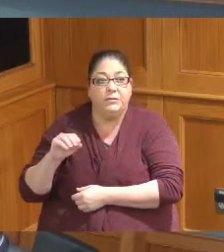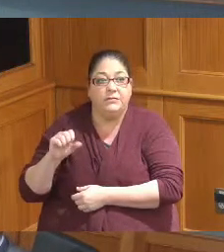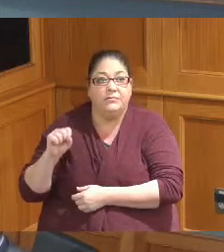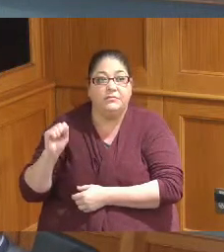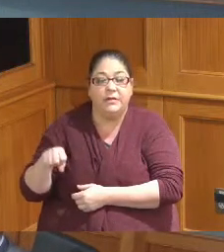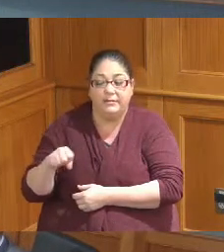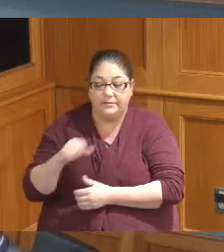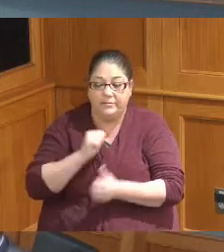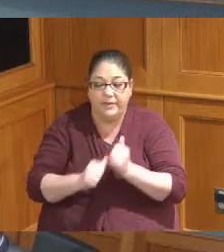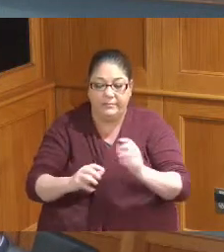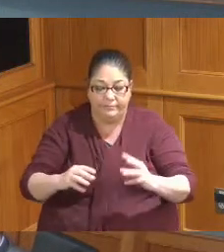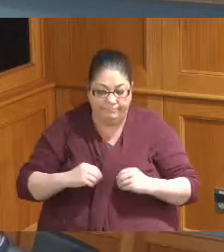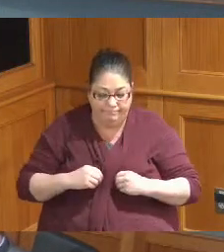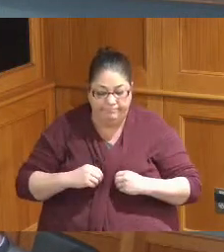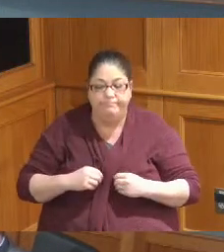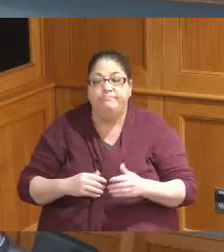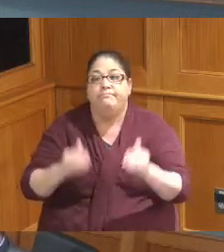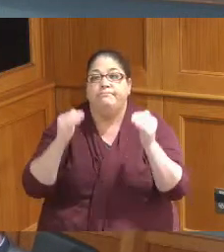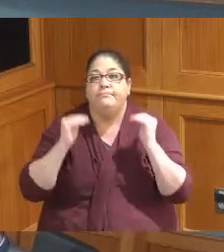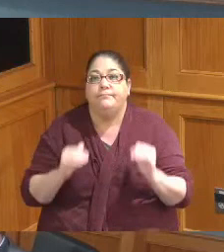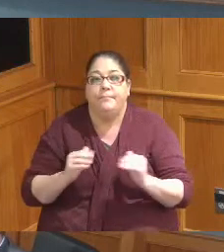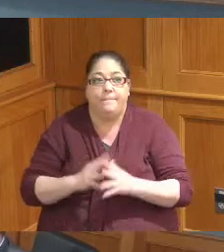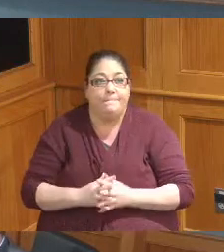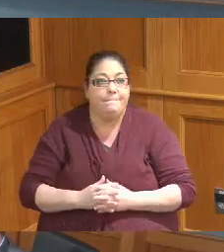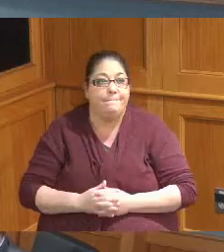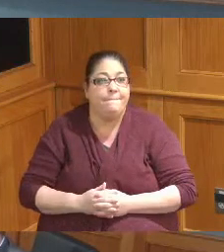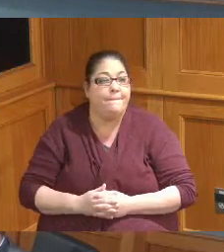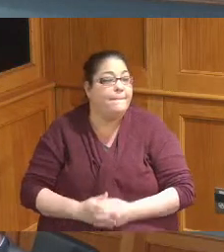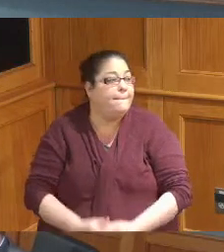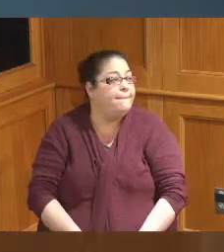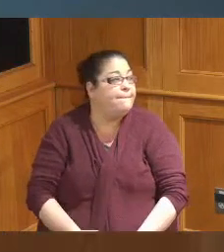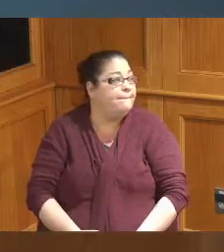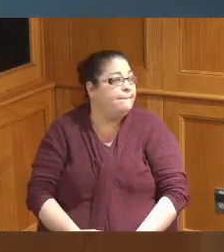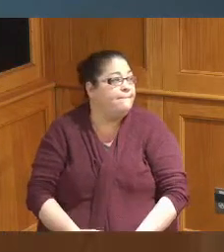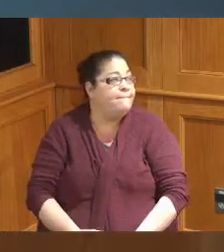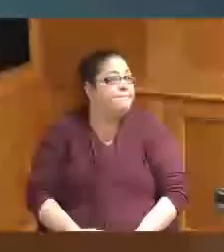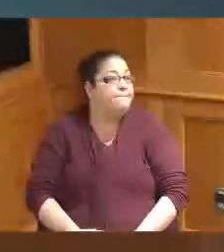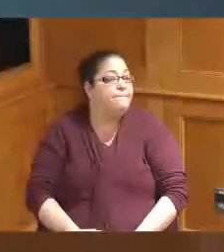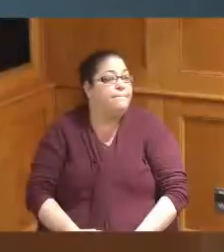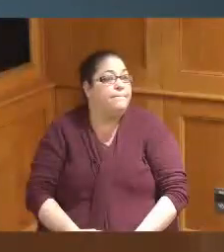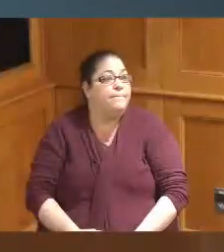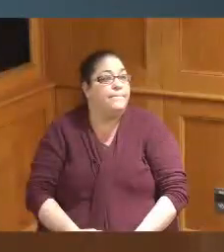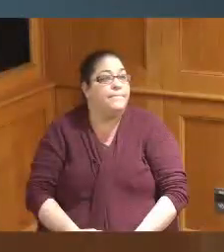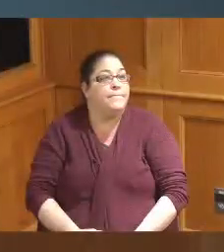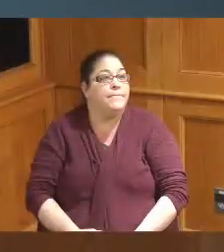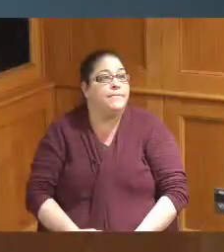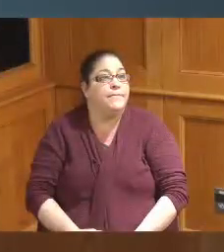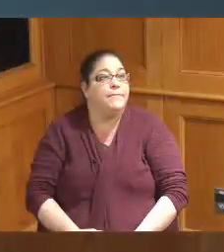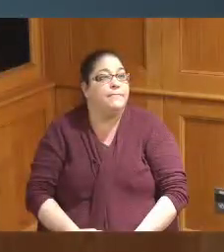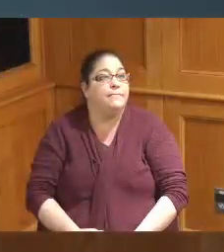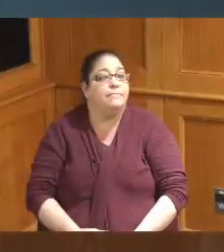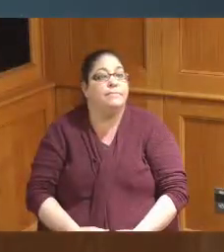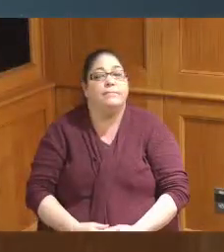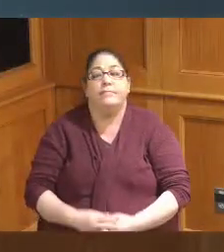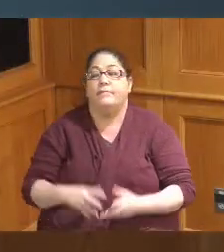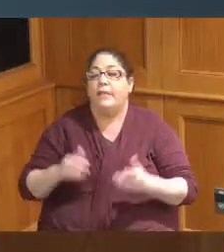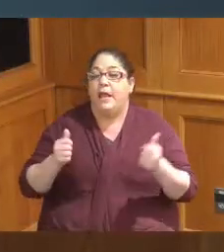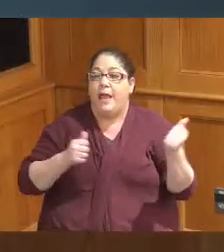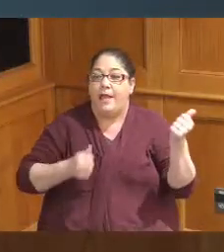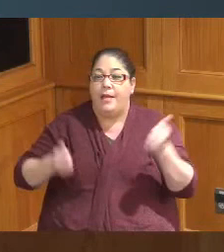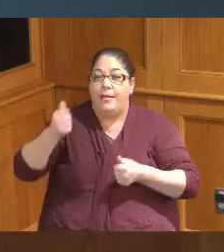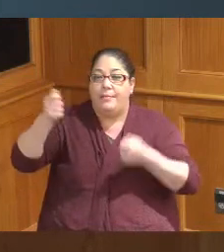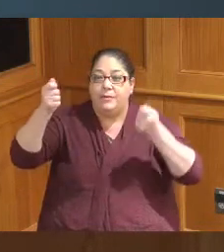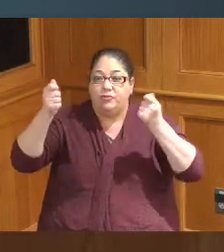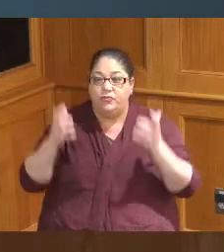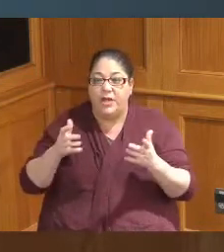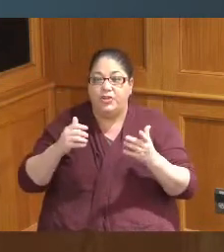thank you okay now we get into Commission Administration we've got a number of grants